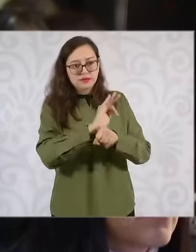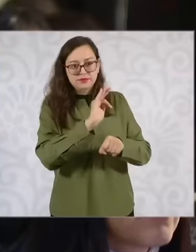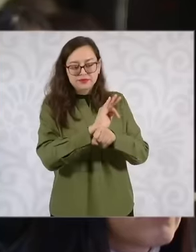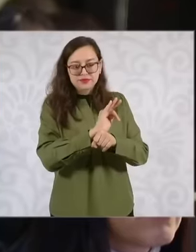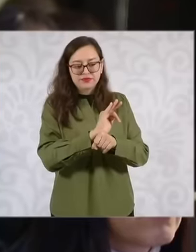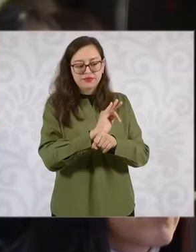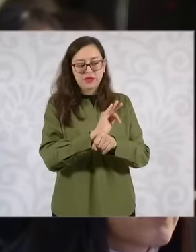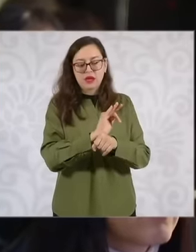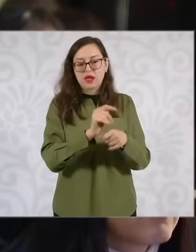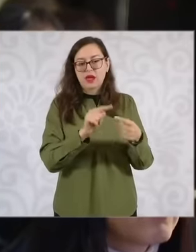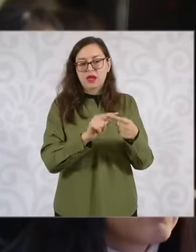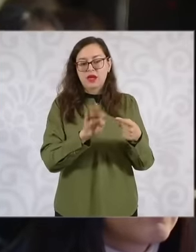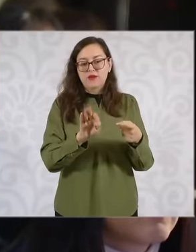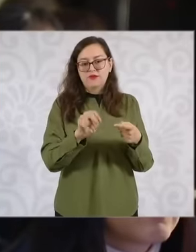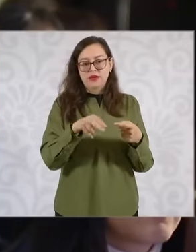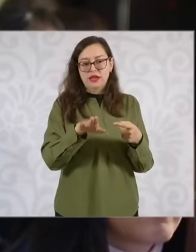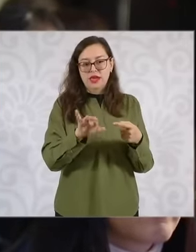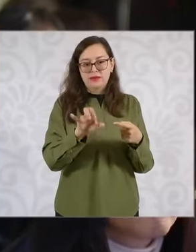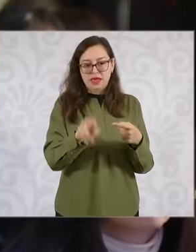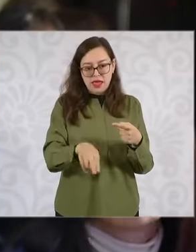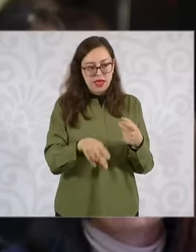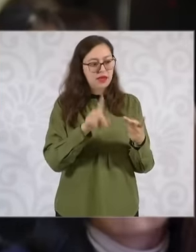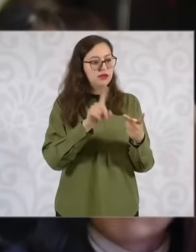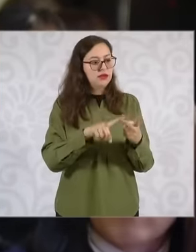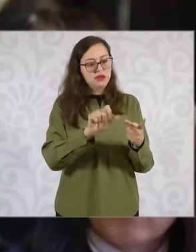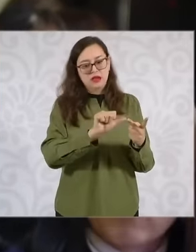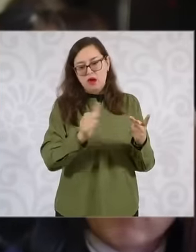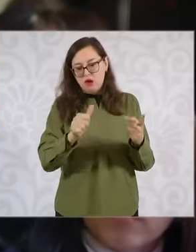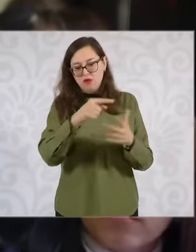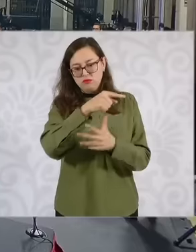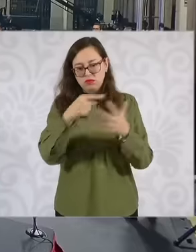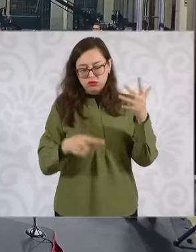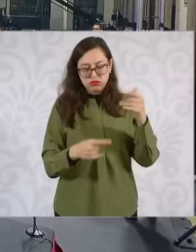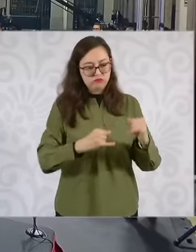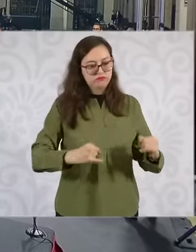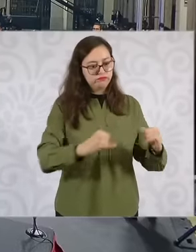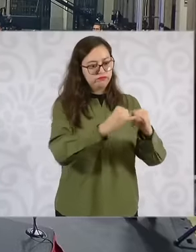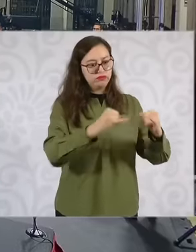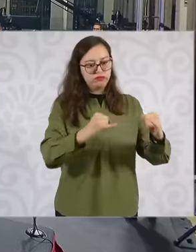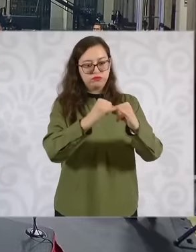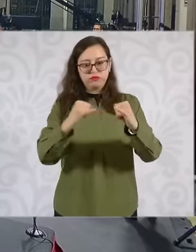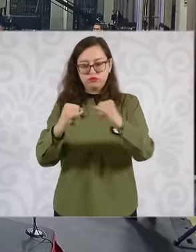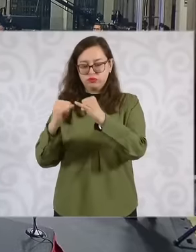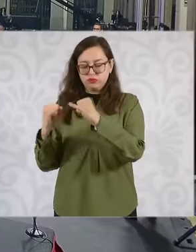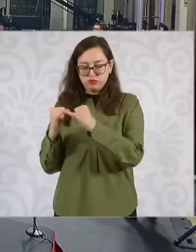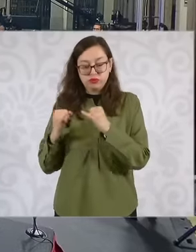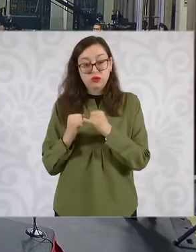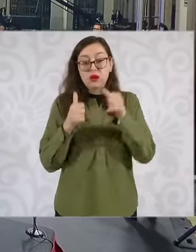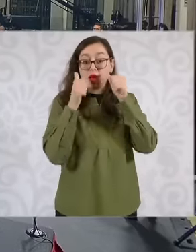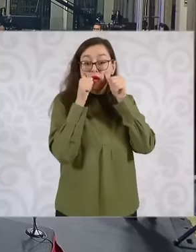infrastructure that is, of the institutions that can be provided to them, they say, We yes